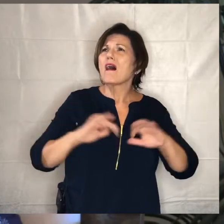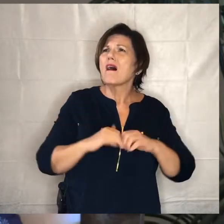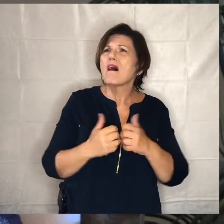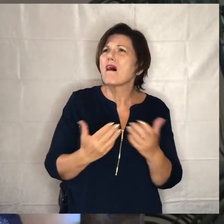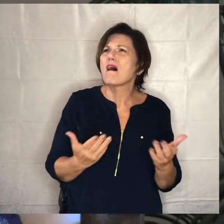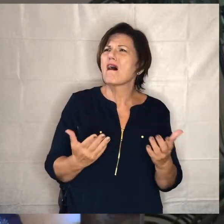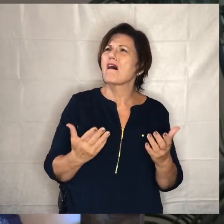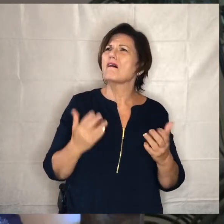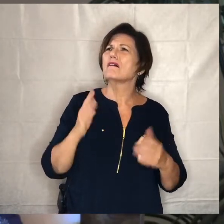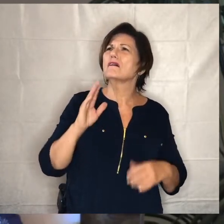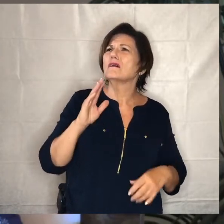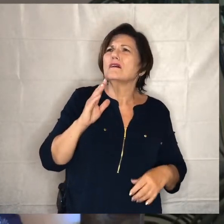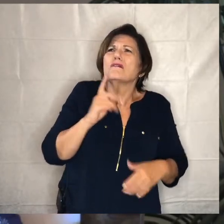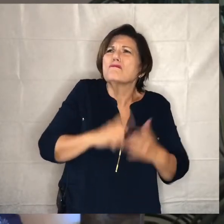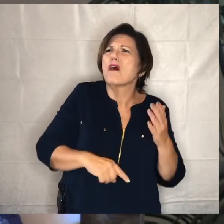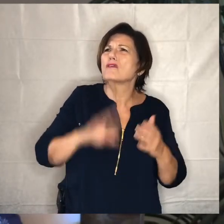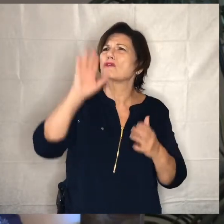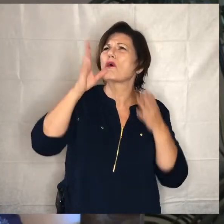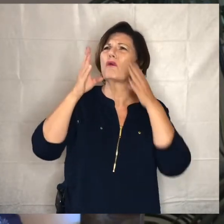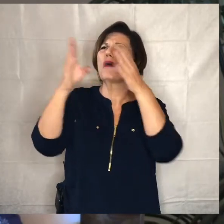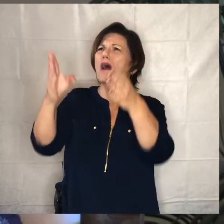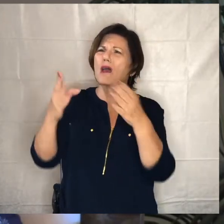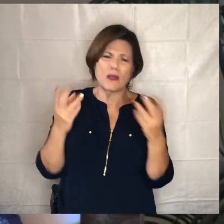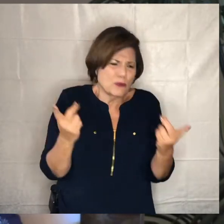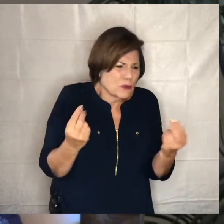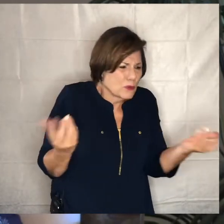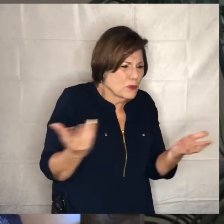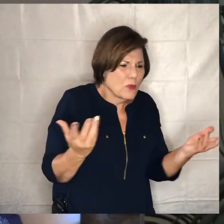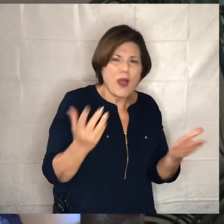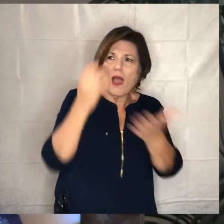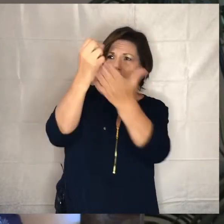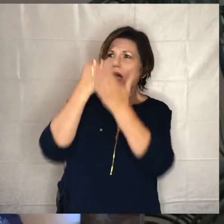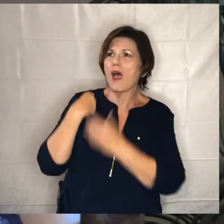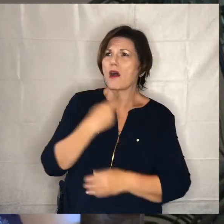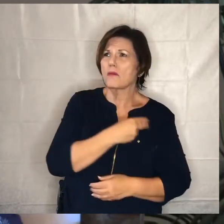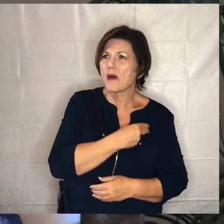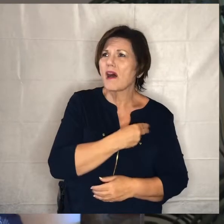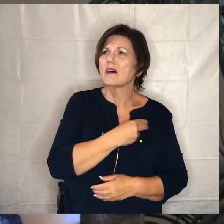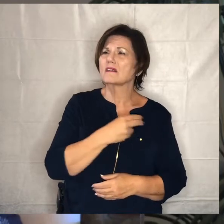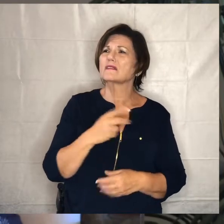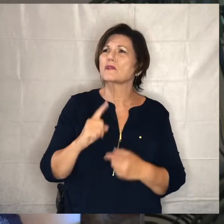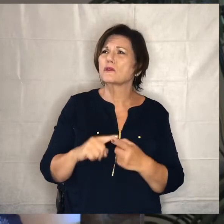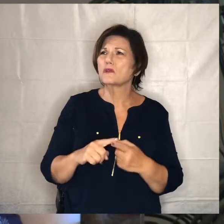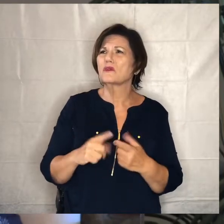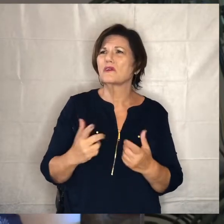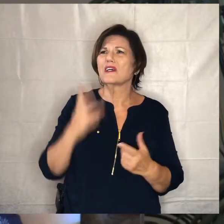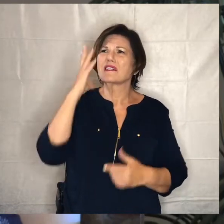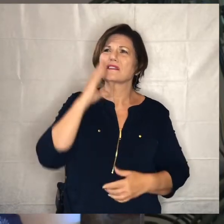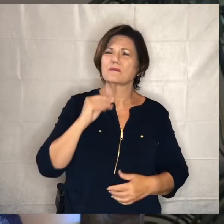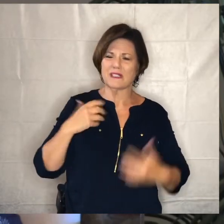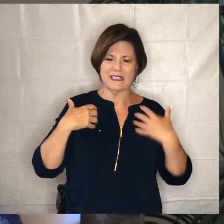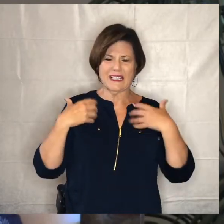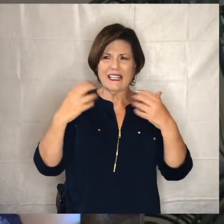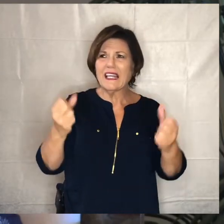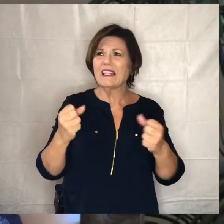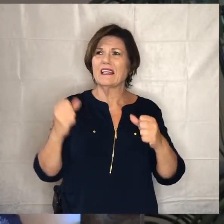is your way the way that will help us to come to healing throughout the world